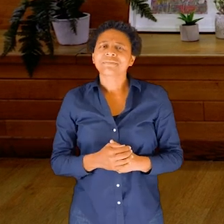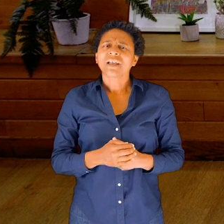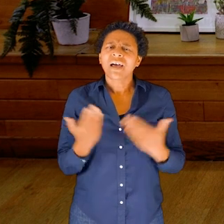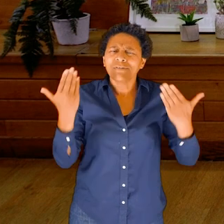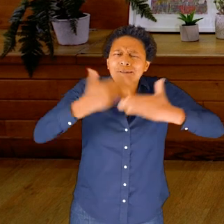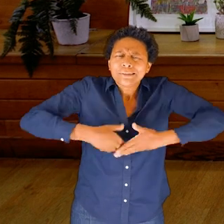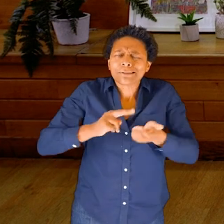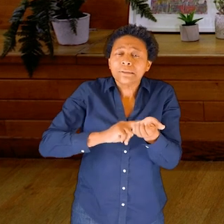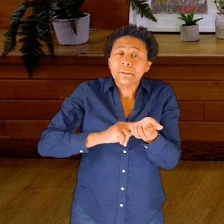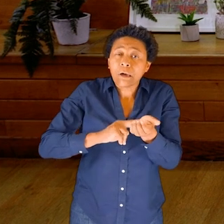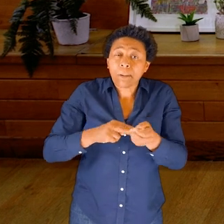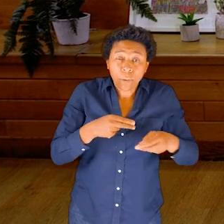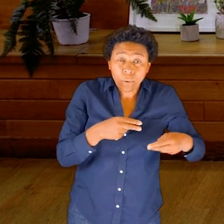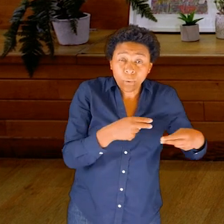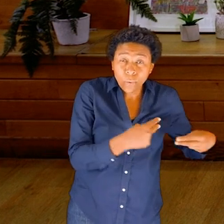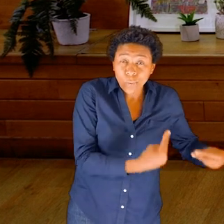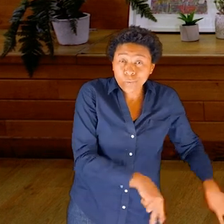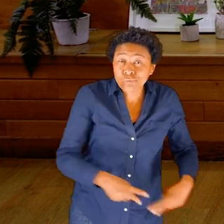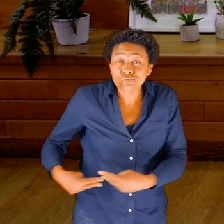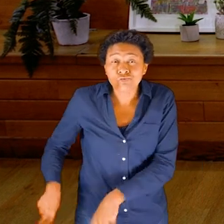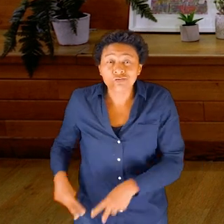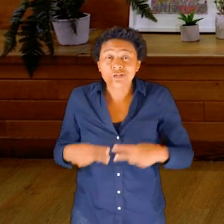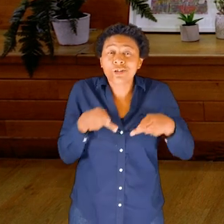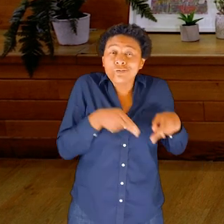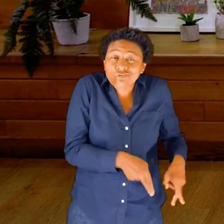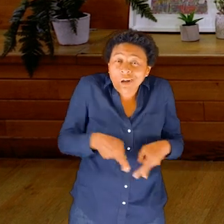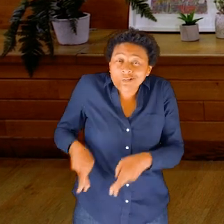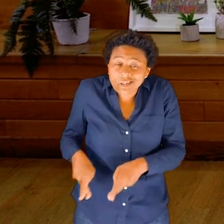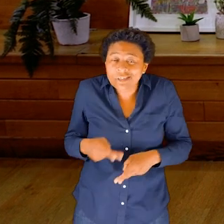sitting on a wooden bench in a bright space with a wooden floor.